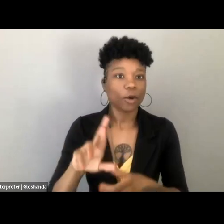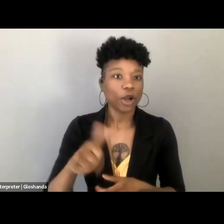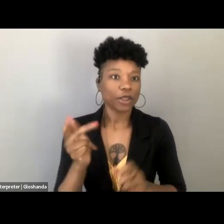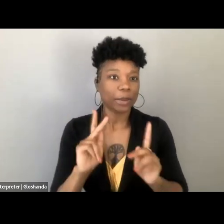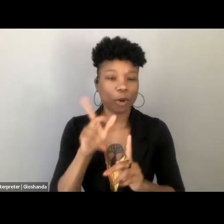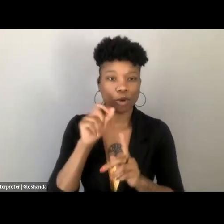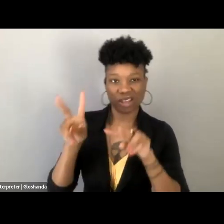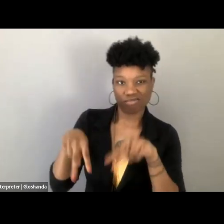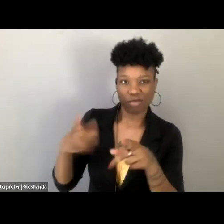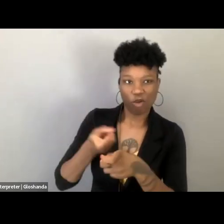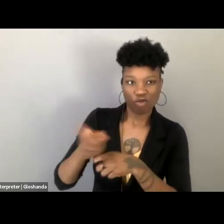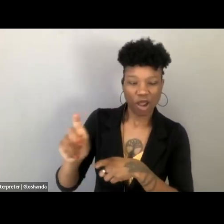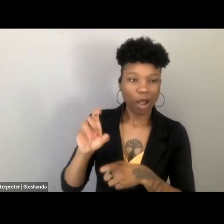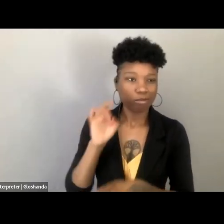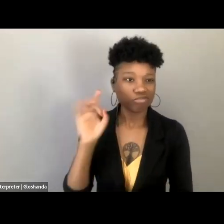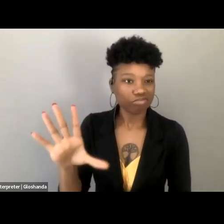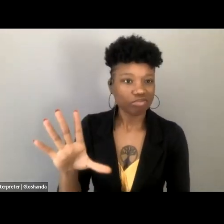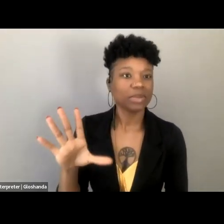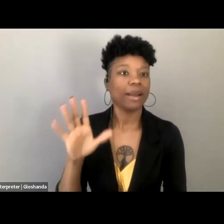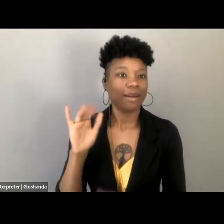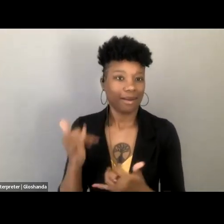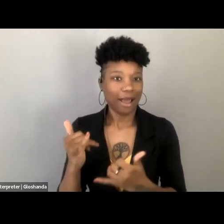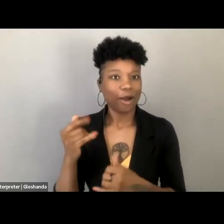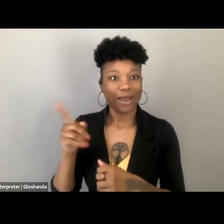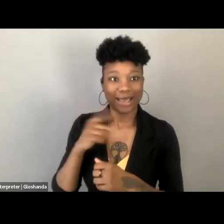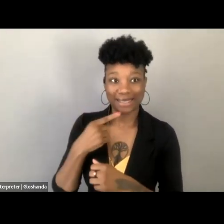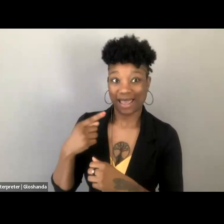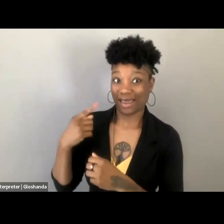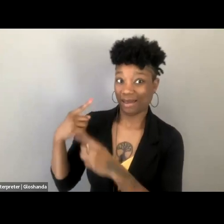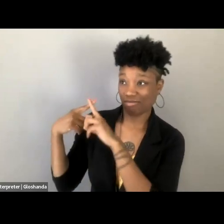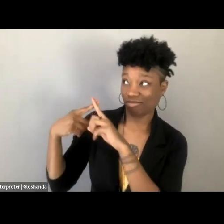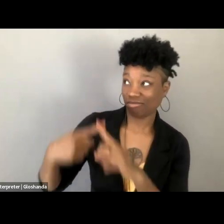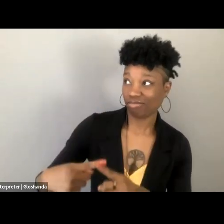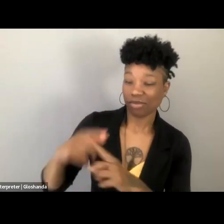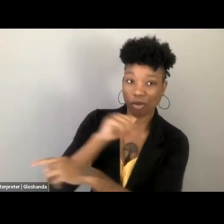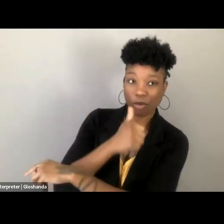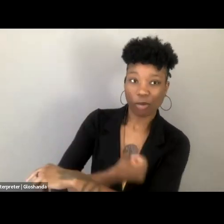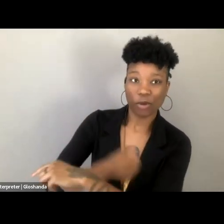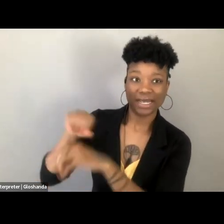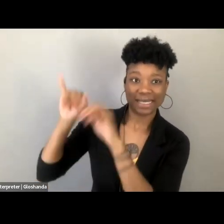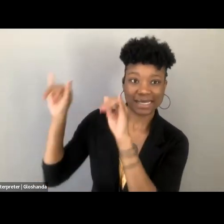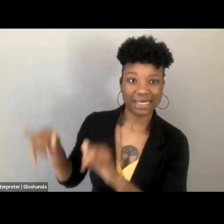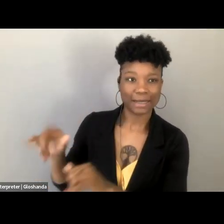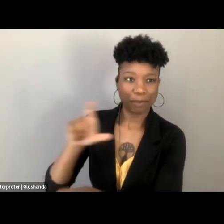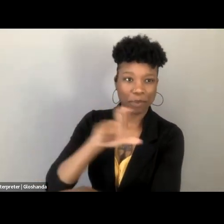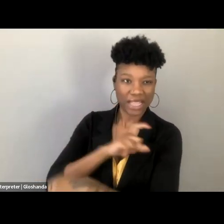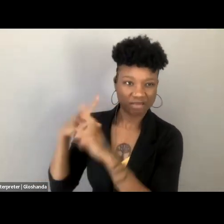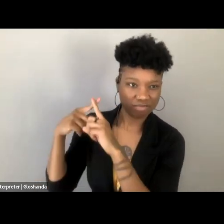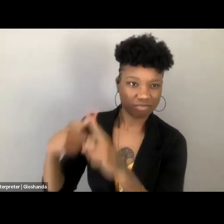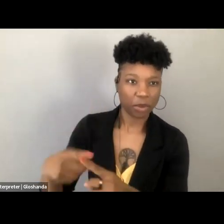in order to facilitate them being targeted by the state, and policed more aggressively by the state. So I really think it is this Victorian